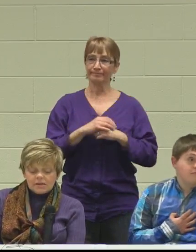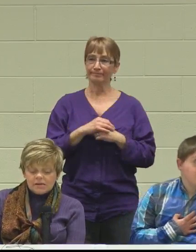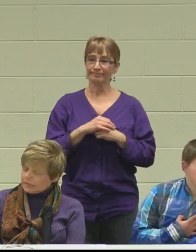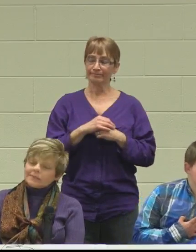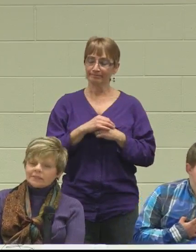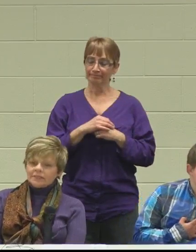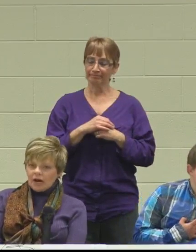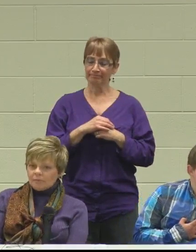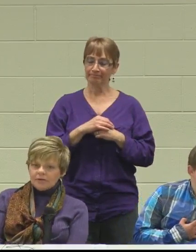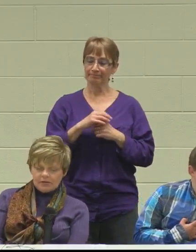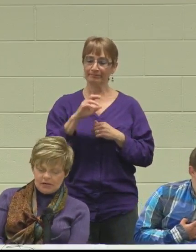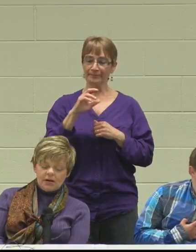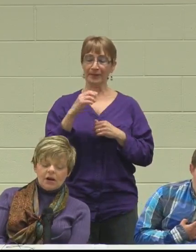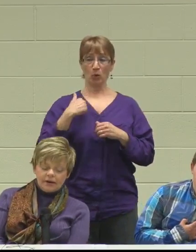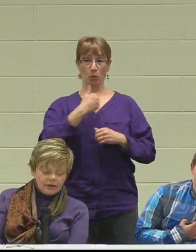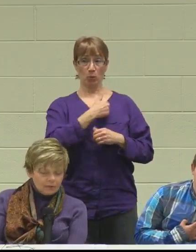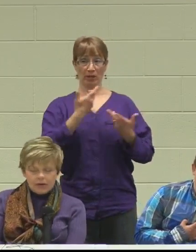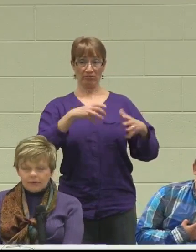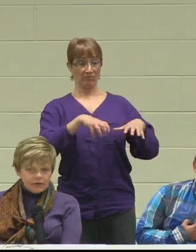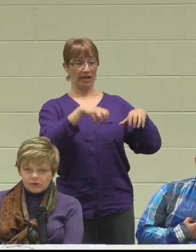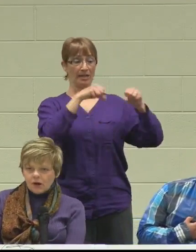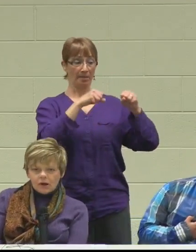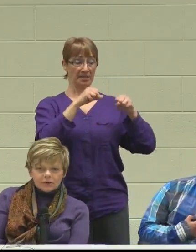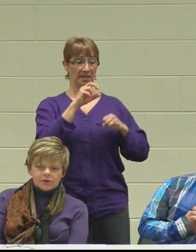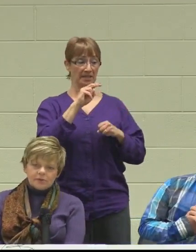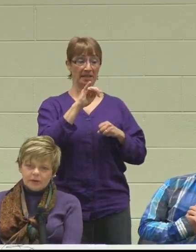Nicholas is adopted, and I thought we had things all